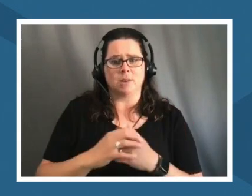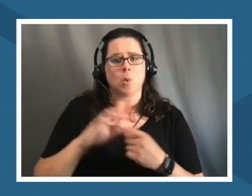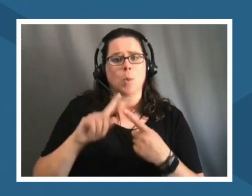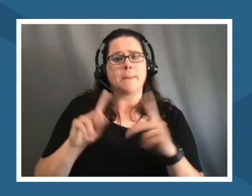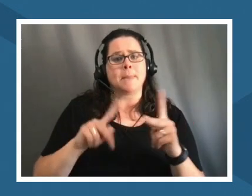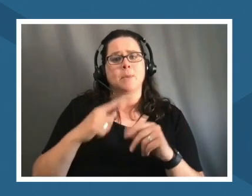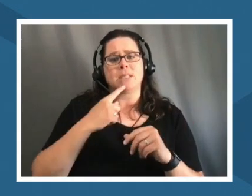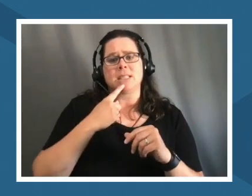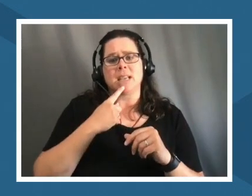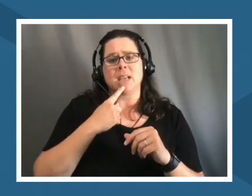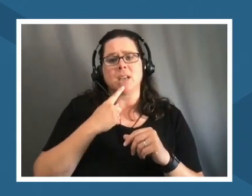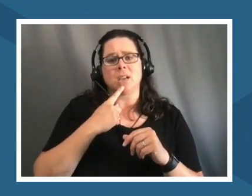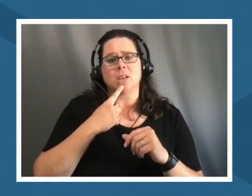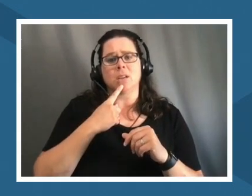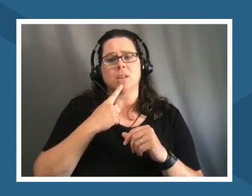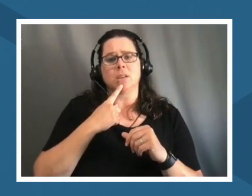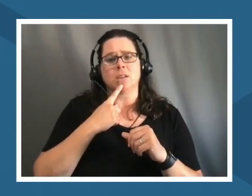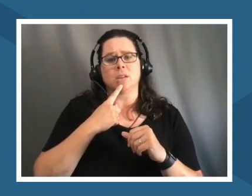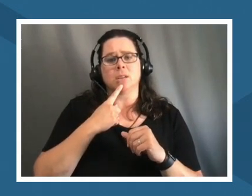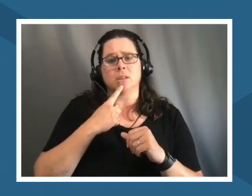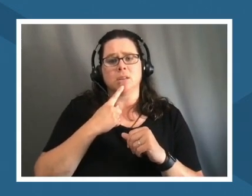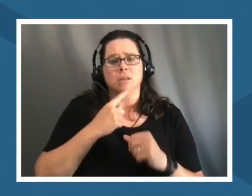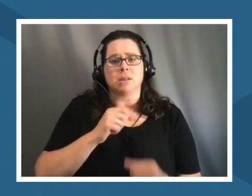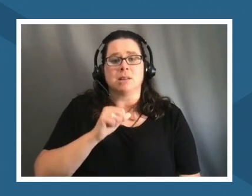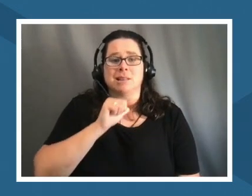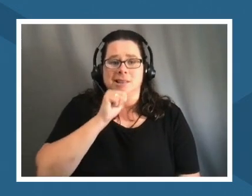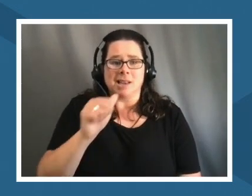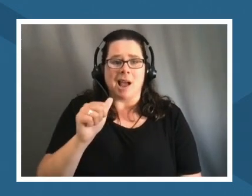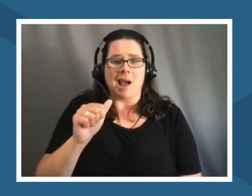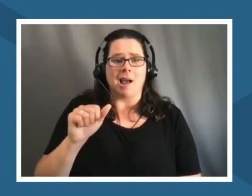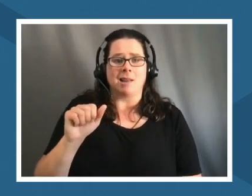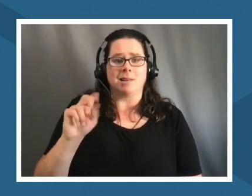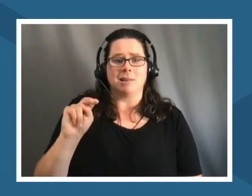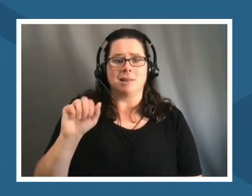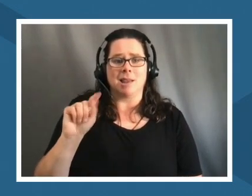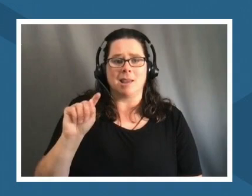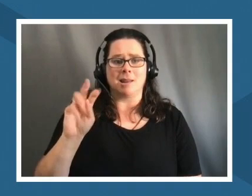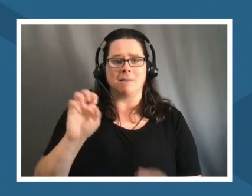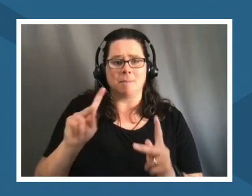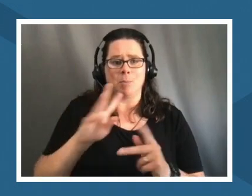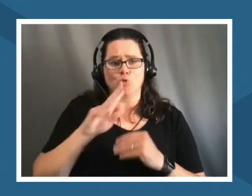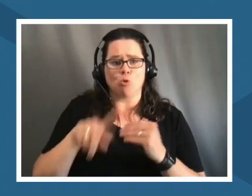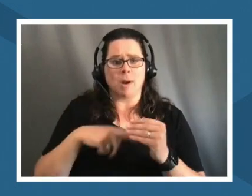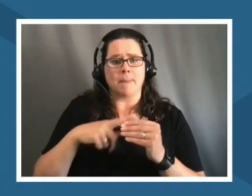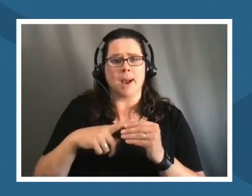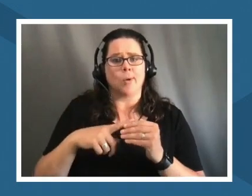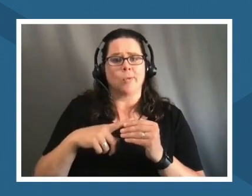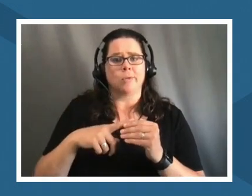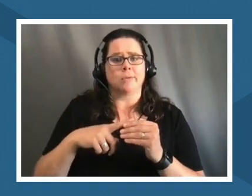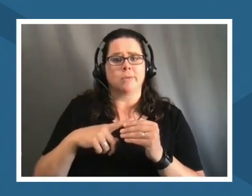especially when non non-native people talk about decolonizing um i often think